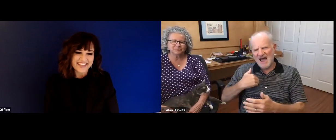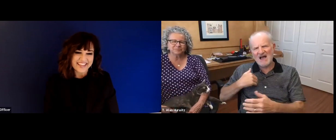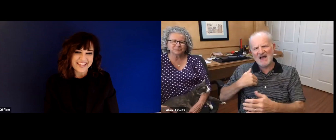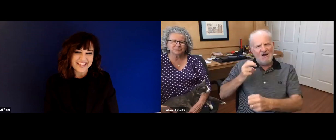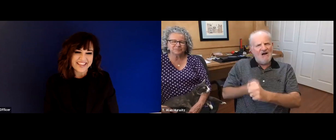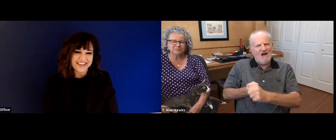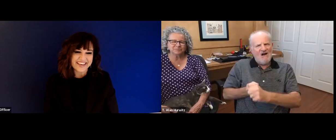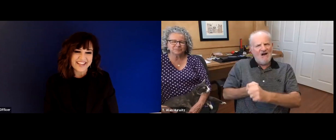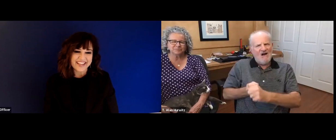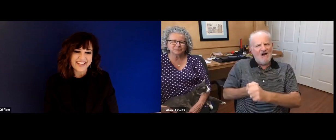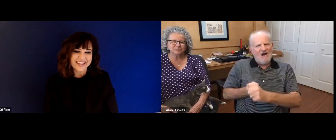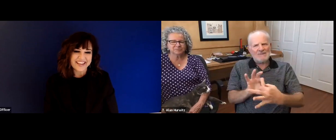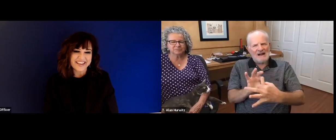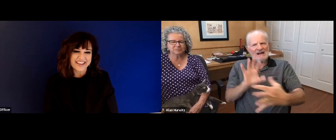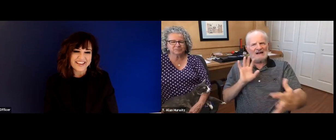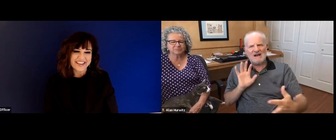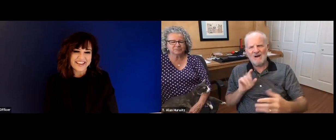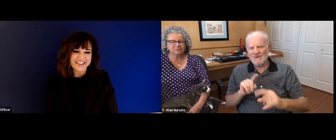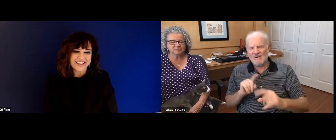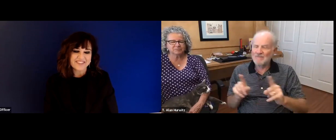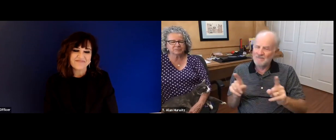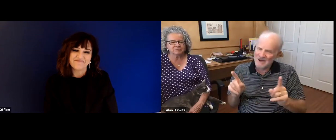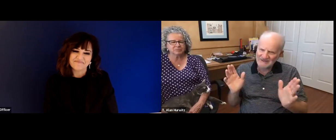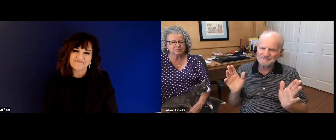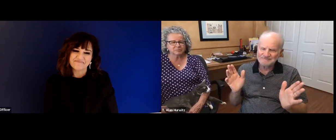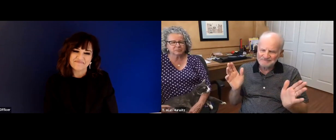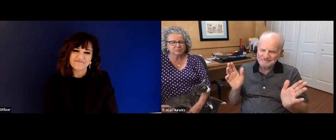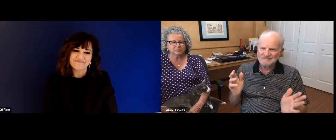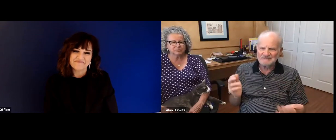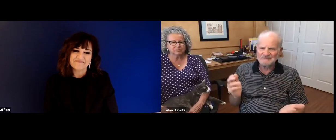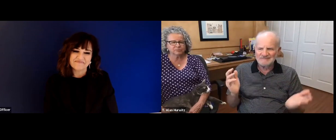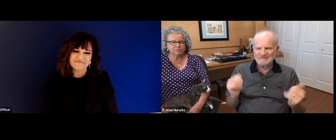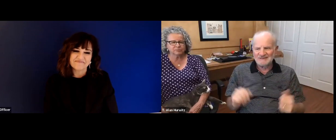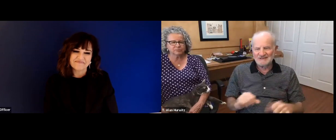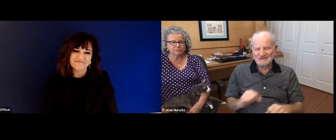I was sent off. And I wrote about that in the book. Right?